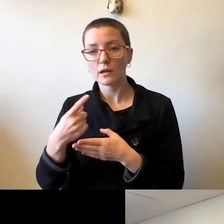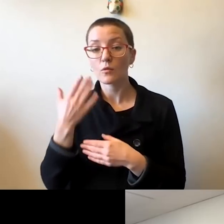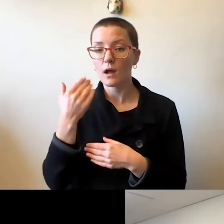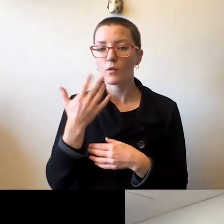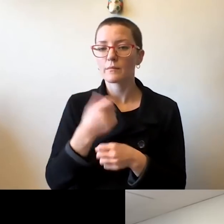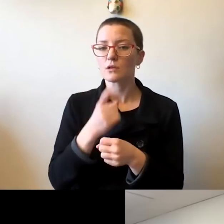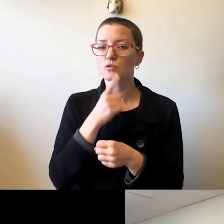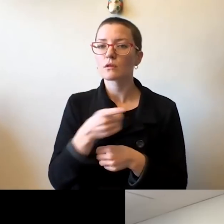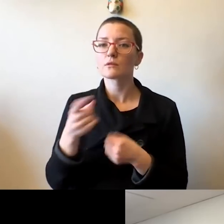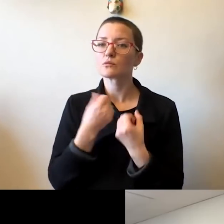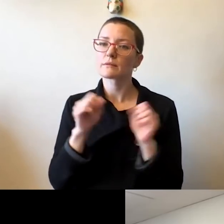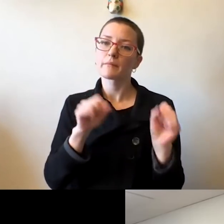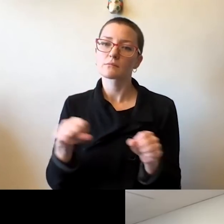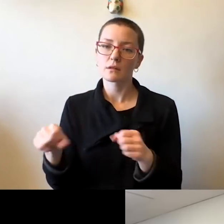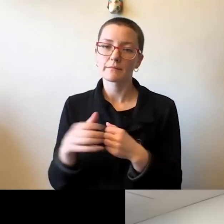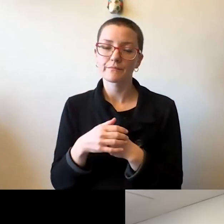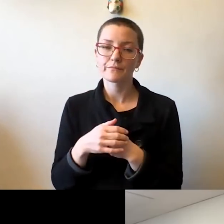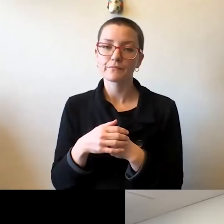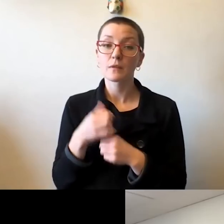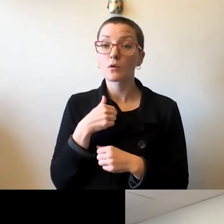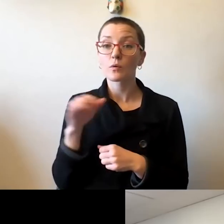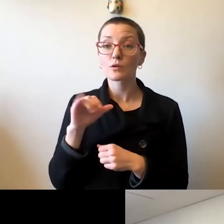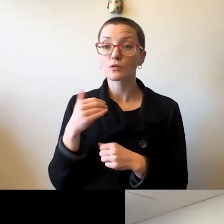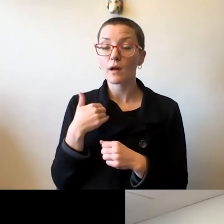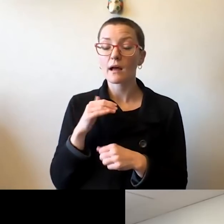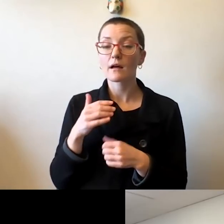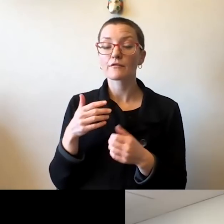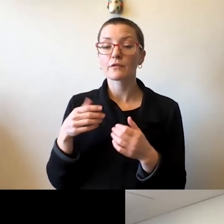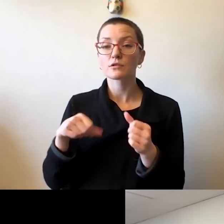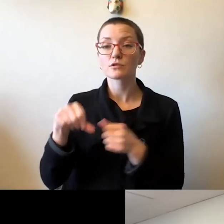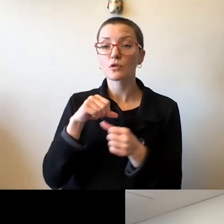We have social distancing, and face covering requirements